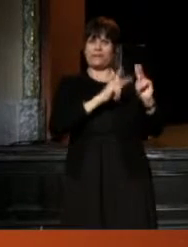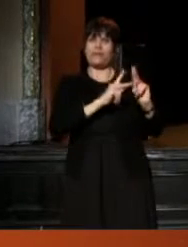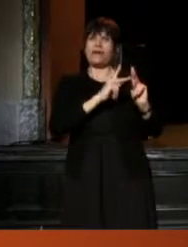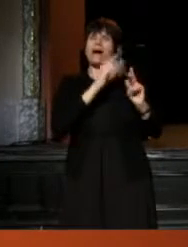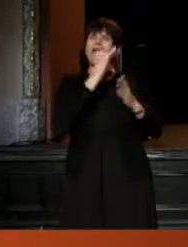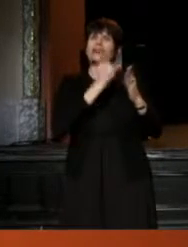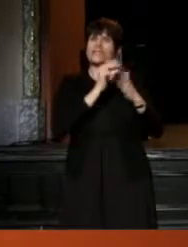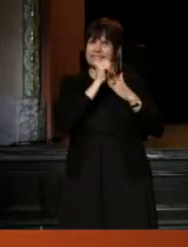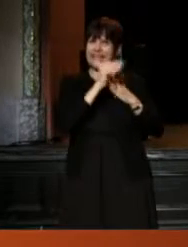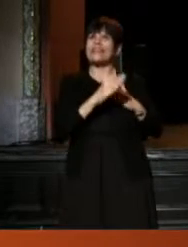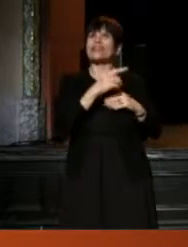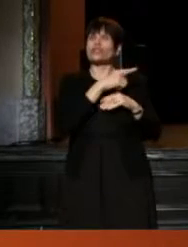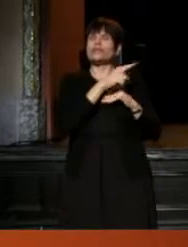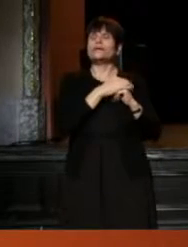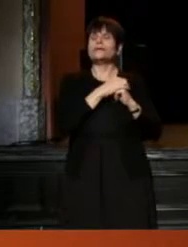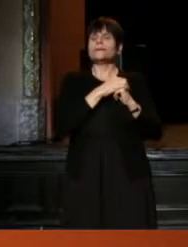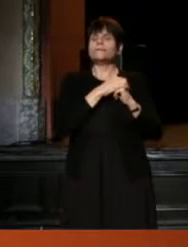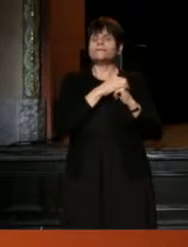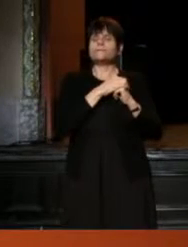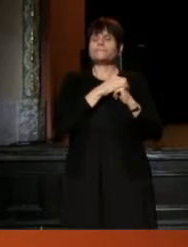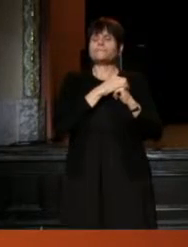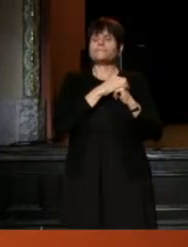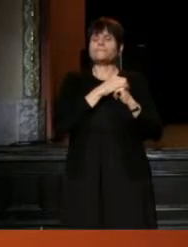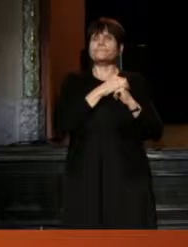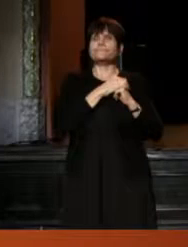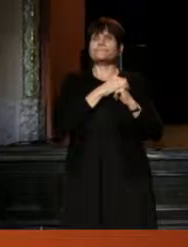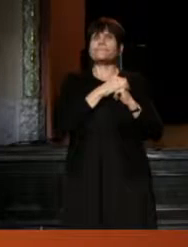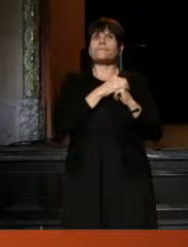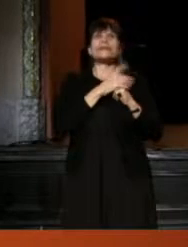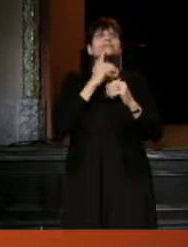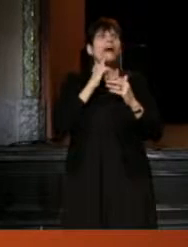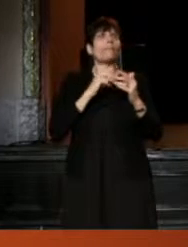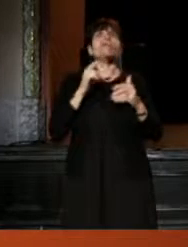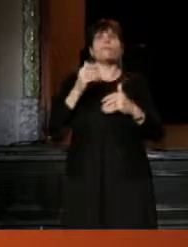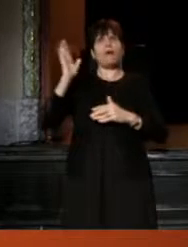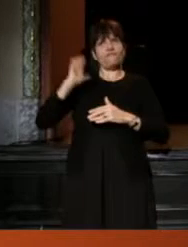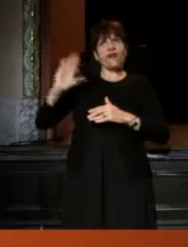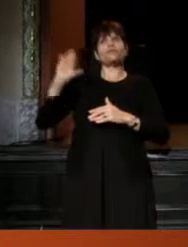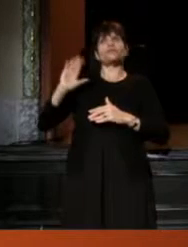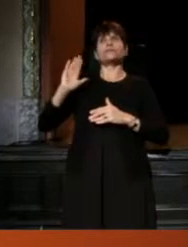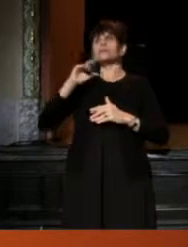some of them are veterans, and some of them are brand new.